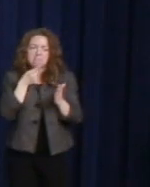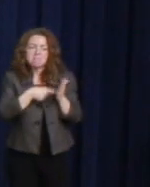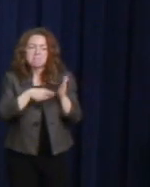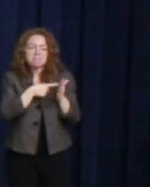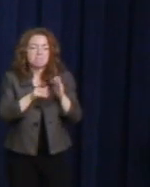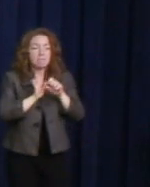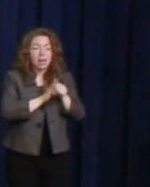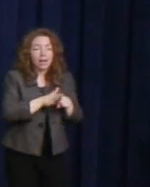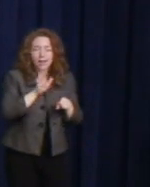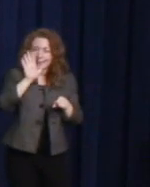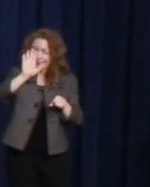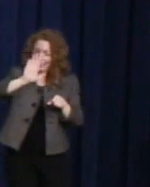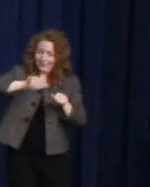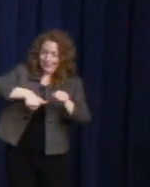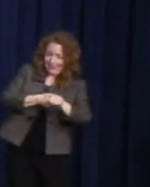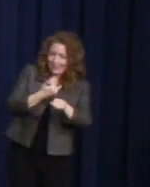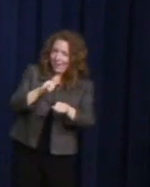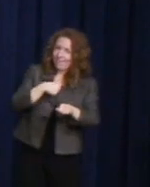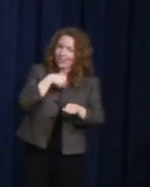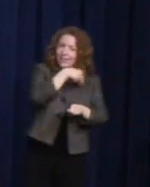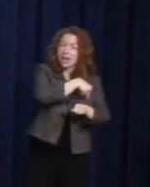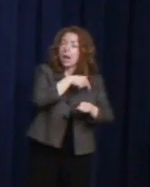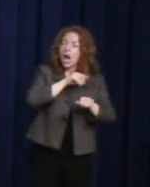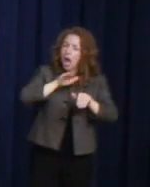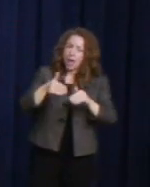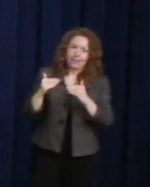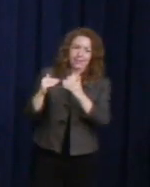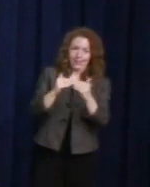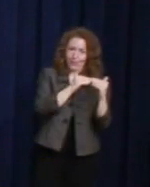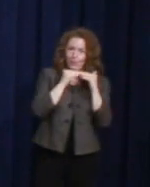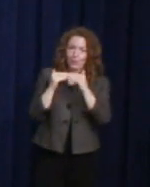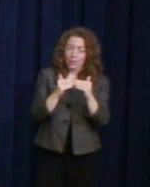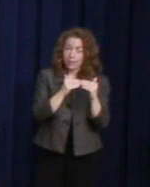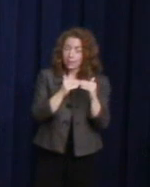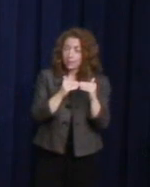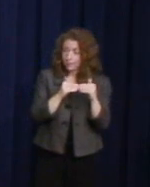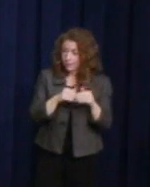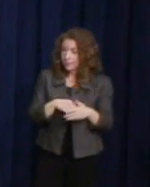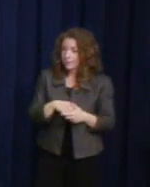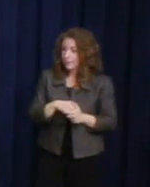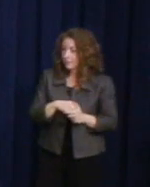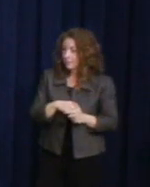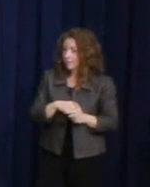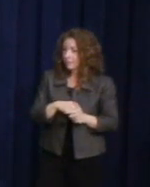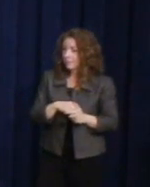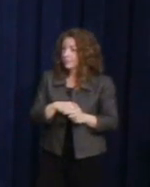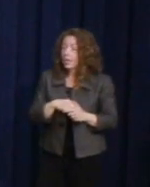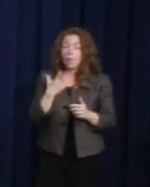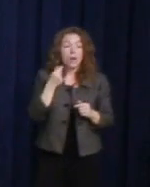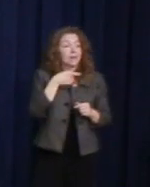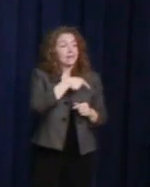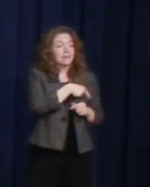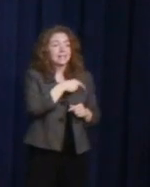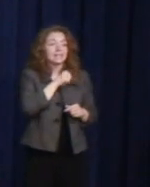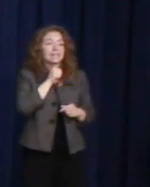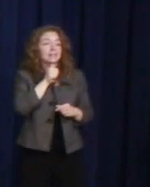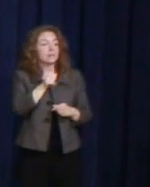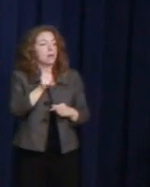What he didn't say, but instead what he proved over the course of his entire life,